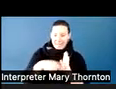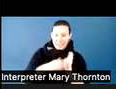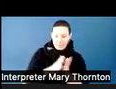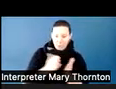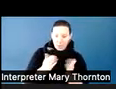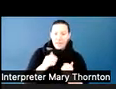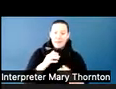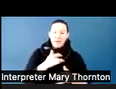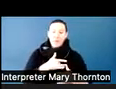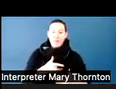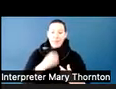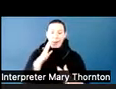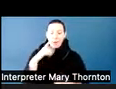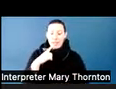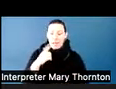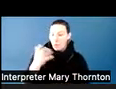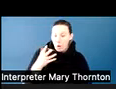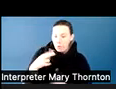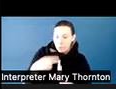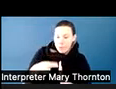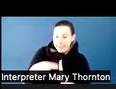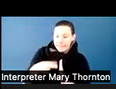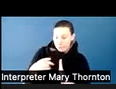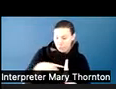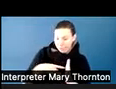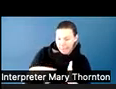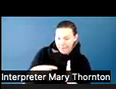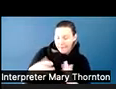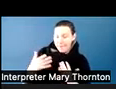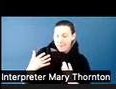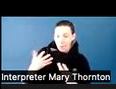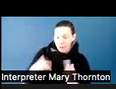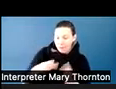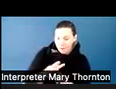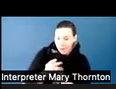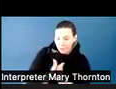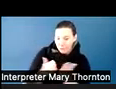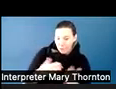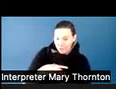Should I read that? What kind of books do you like? In this case, no follow-up questions.